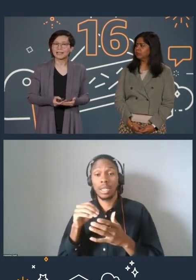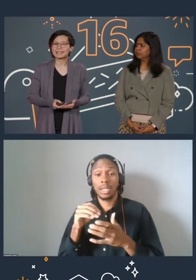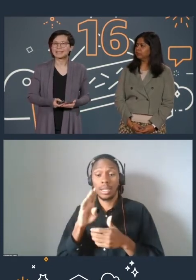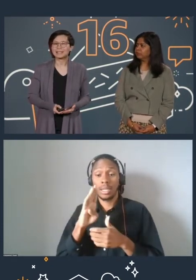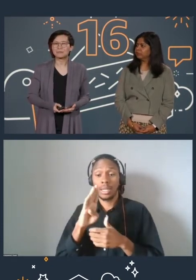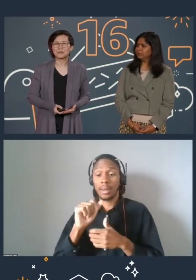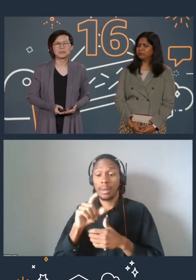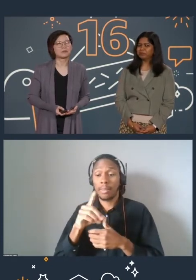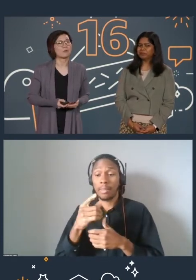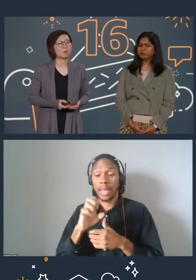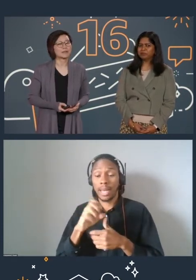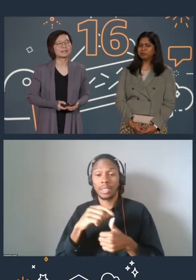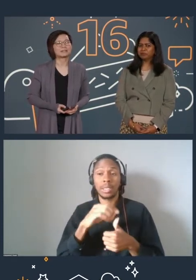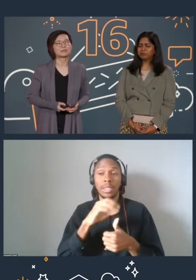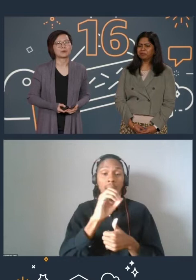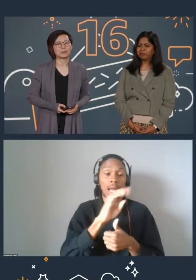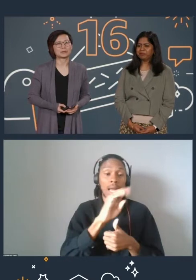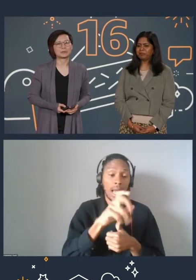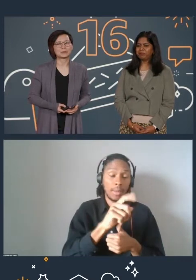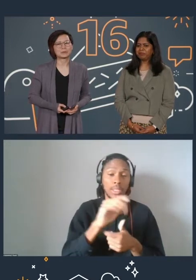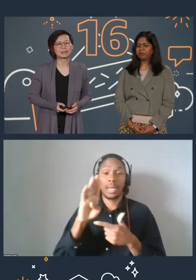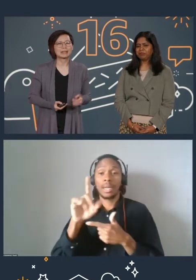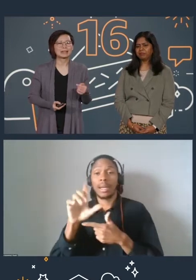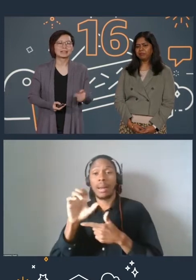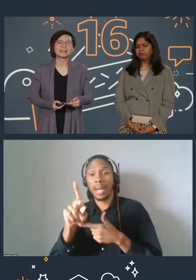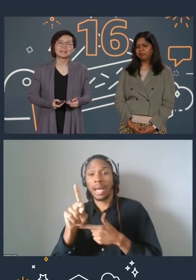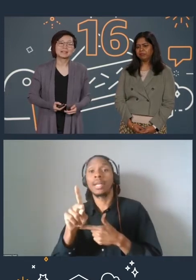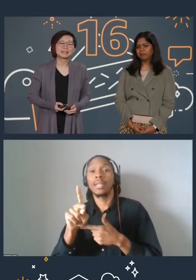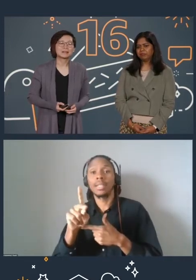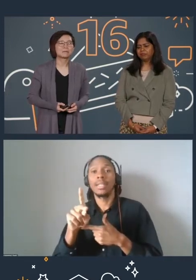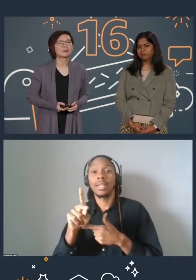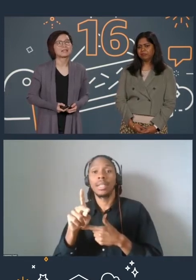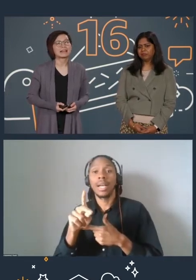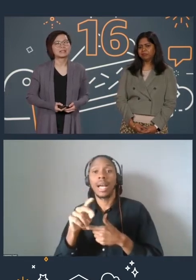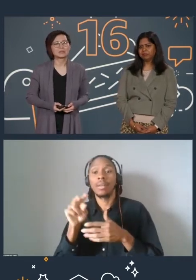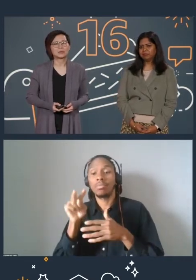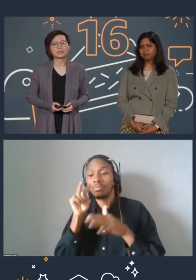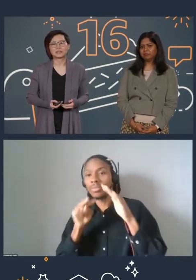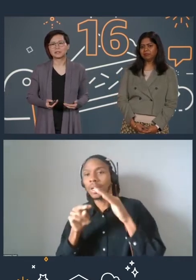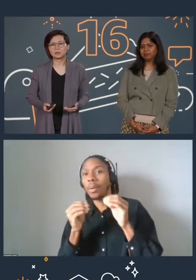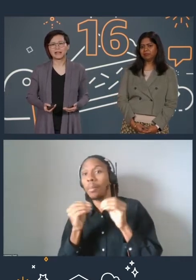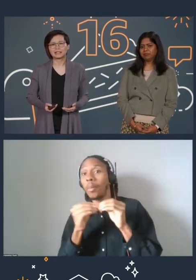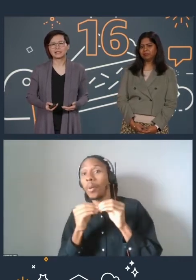as a sneak preview of what you can look forward to, later this year, we're planning to launch additional badges